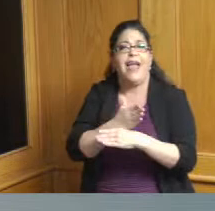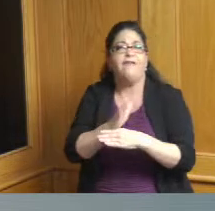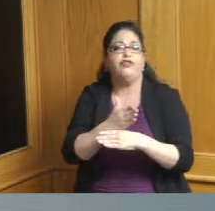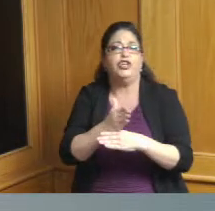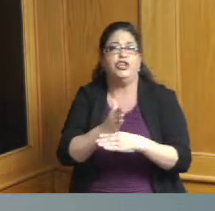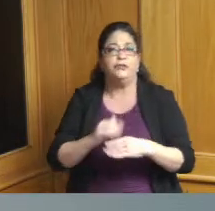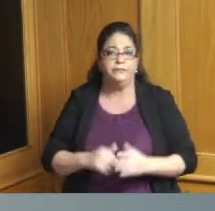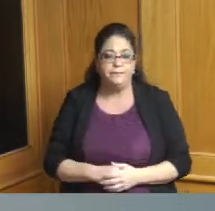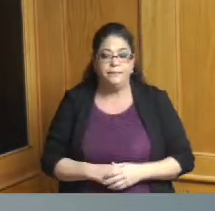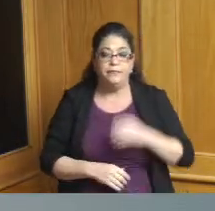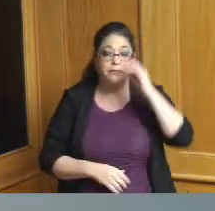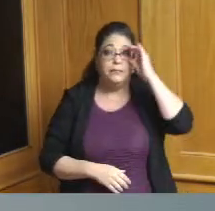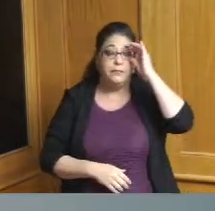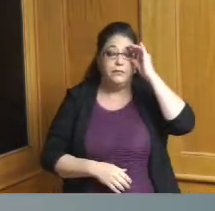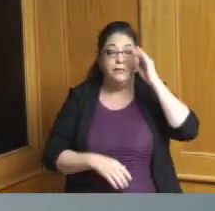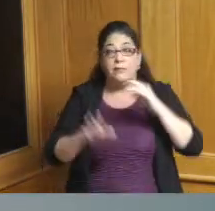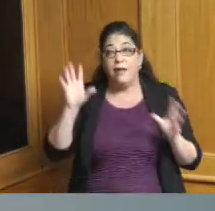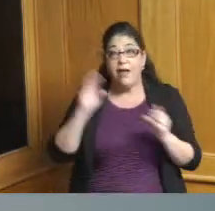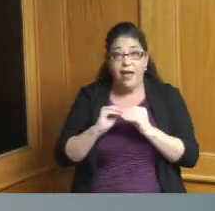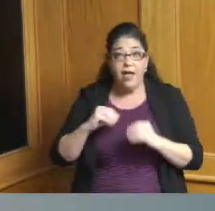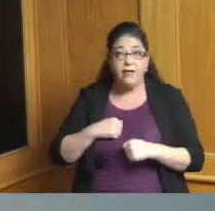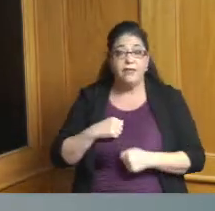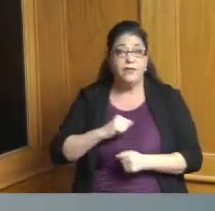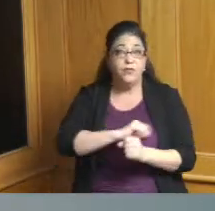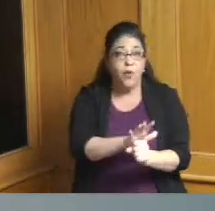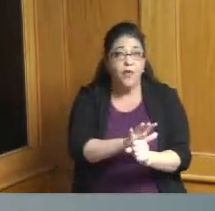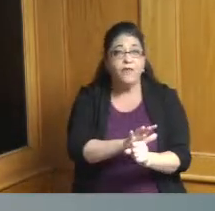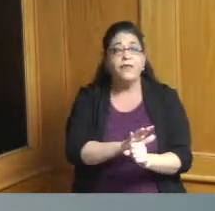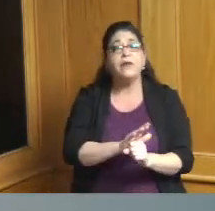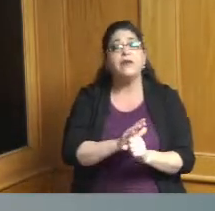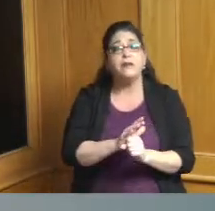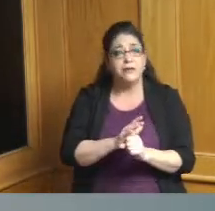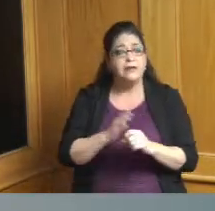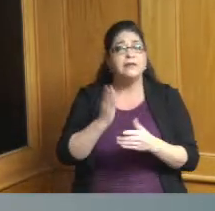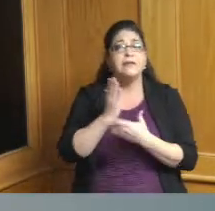throughout the pandemic there have been there have been some dips and things come right back up so